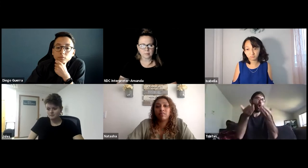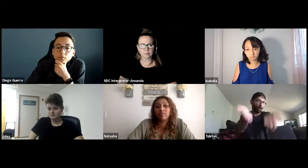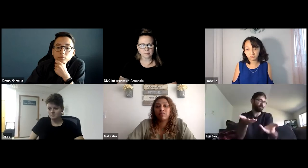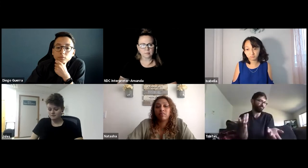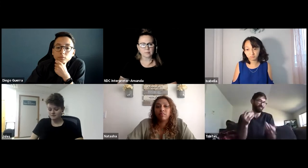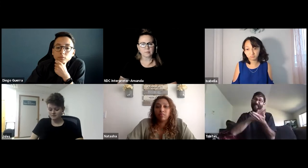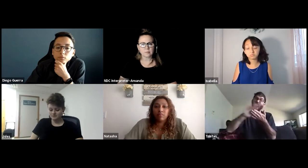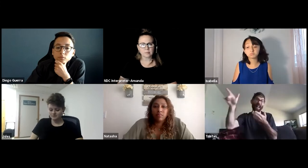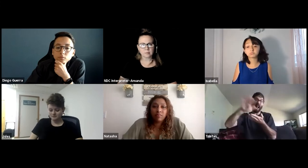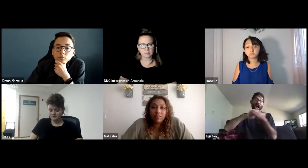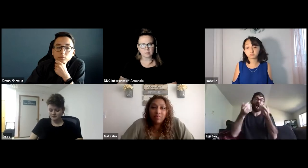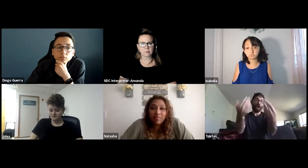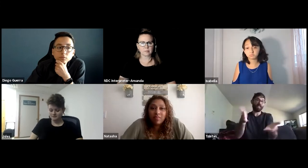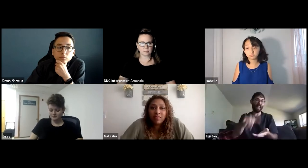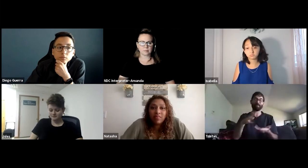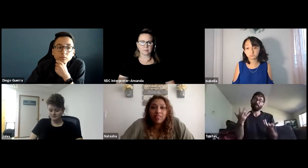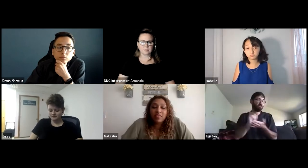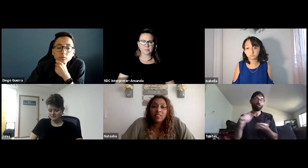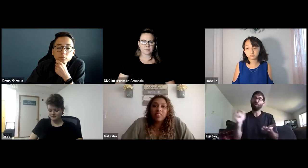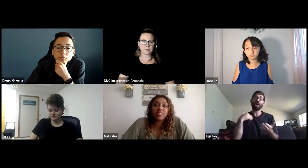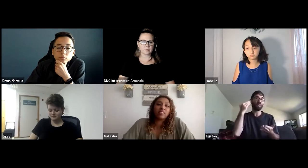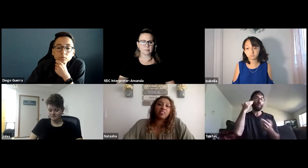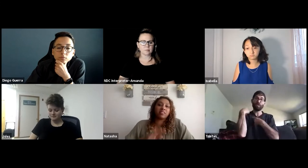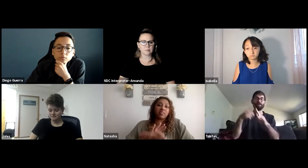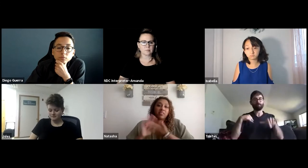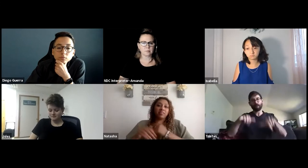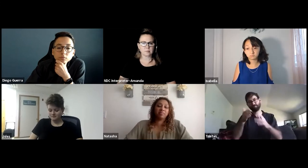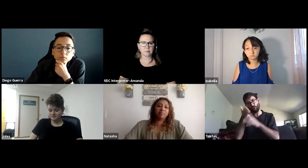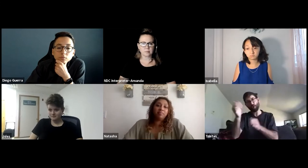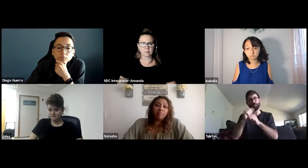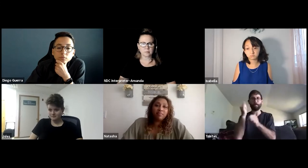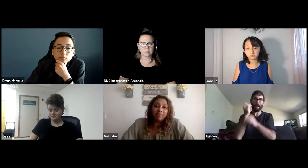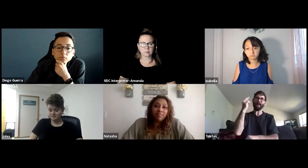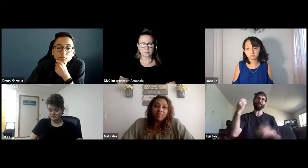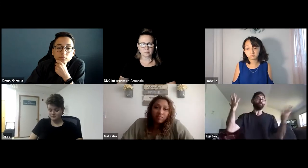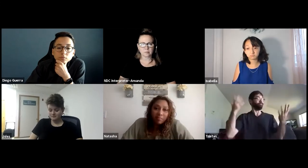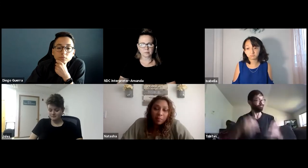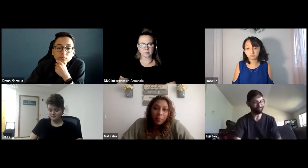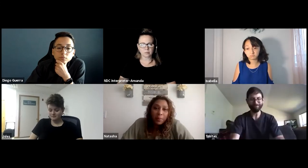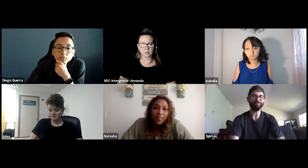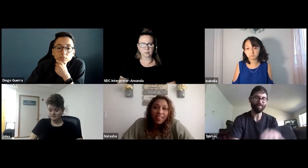And being that it was half done, they did offer half the money back. I think that was a nice thing for them to offer.